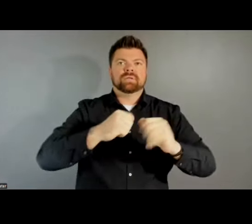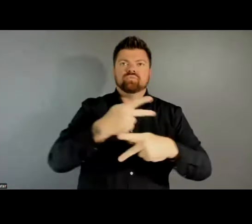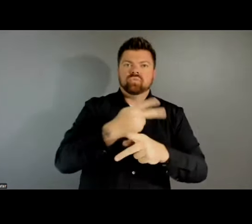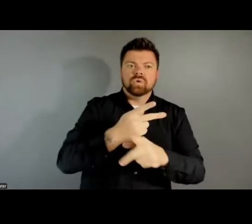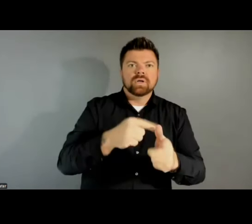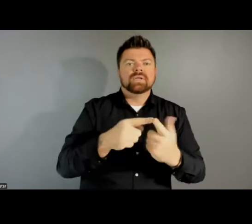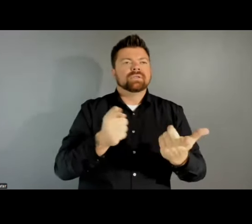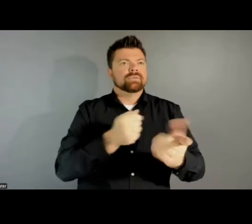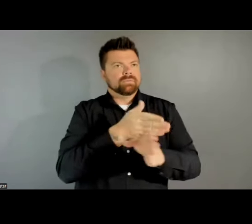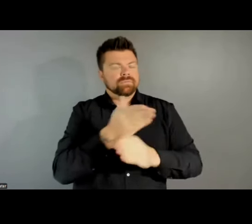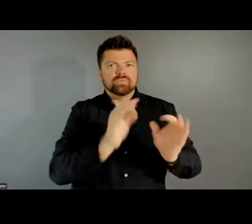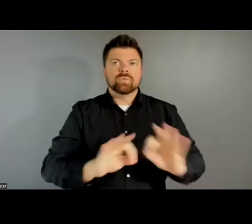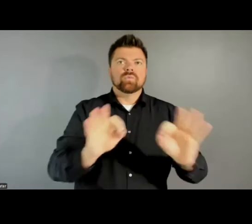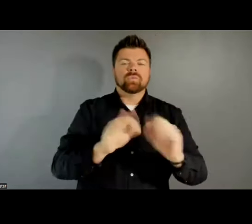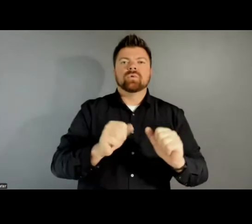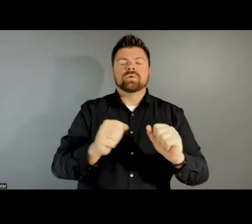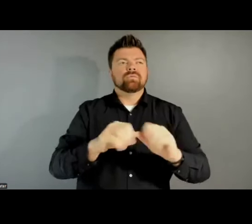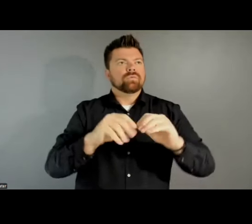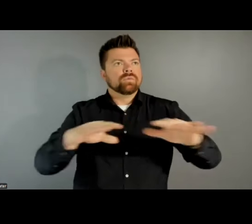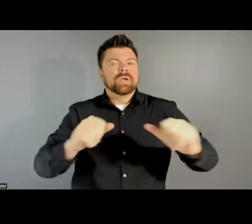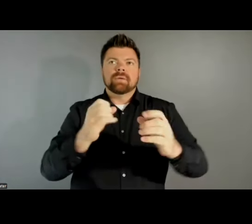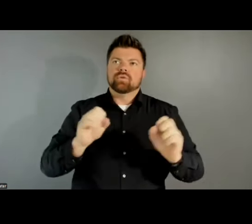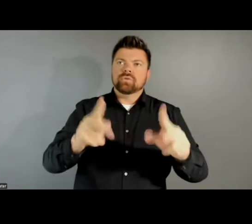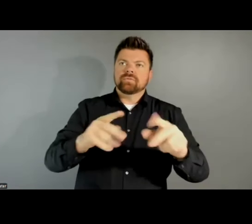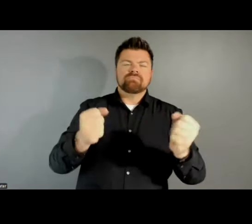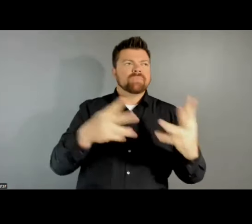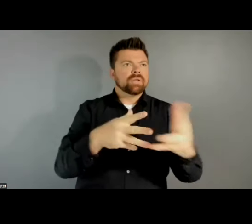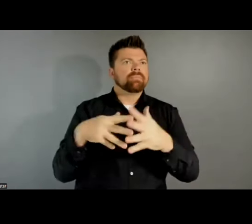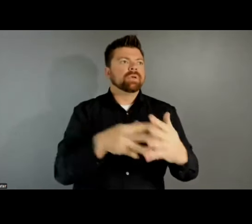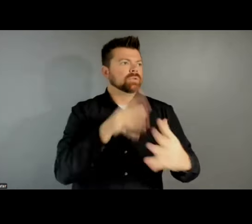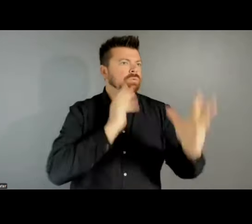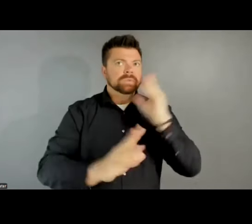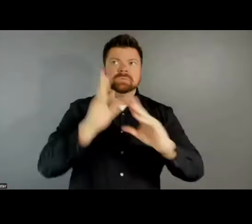provide opportunities for thousands of Americans to experience quality arts programming throughout